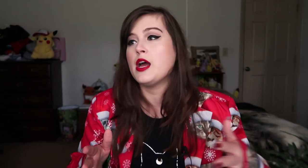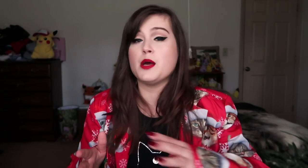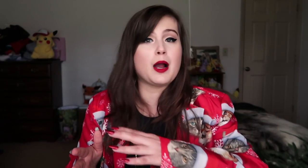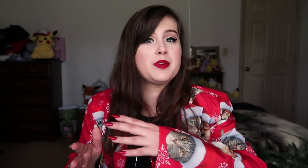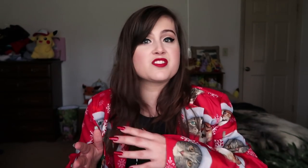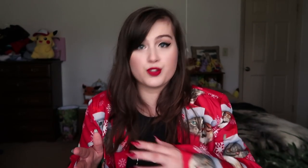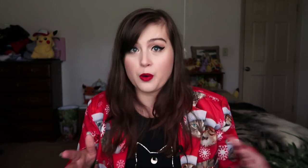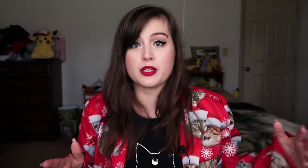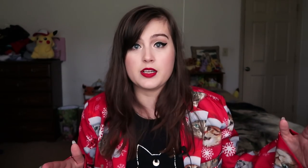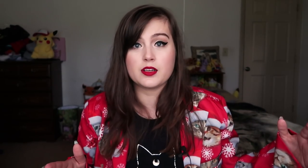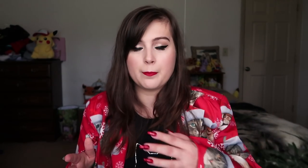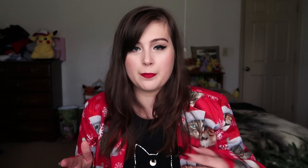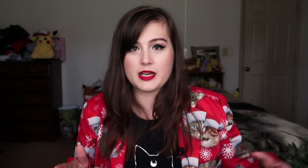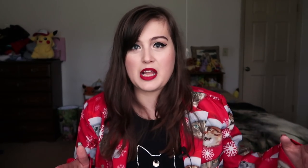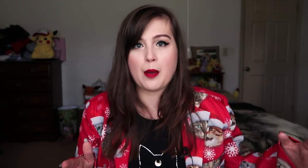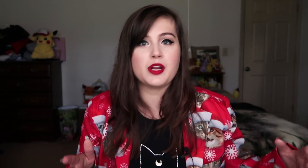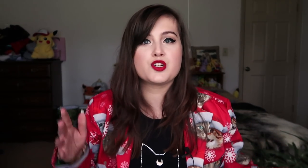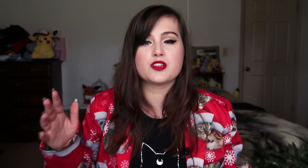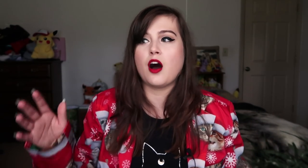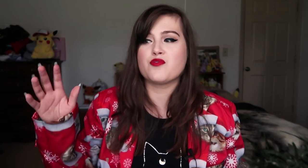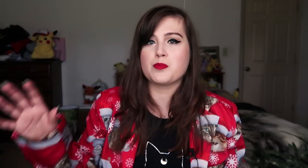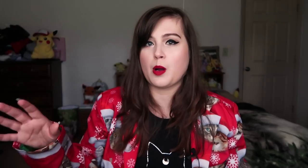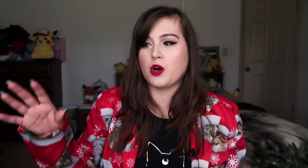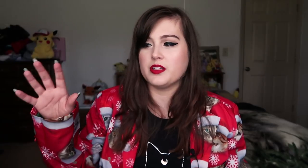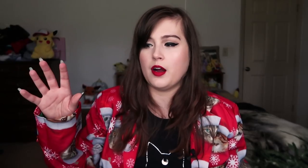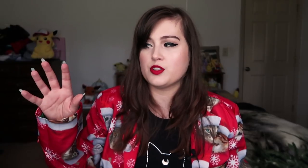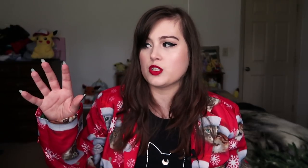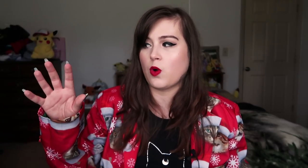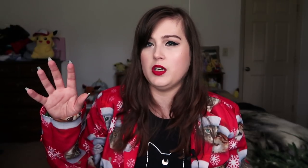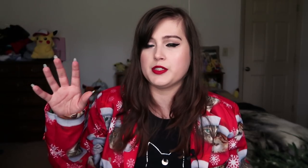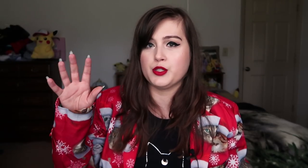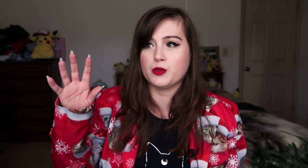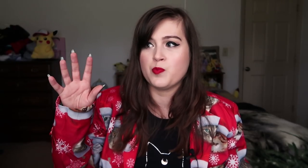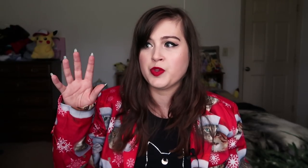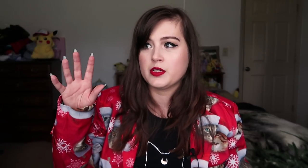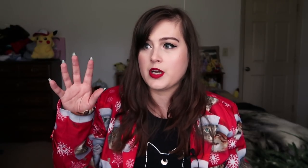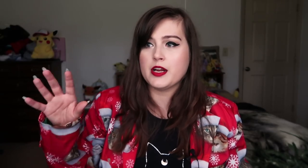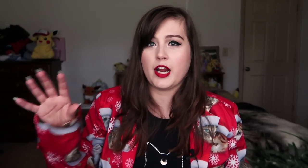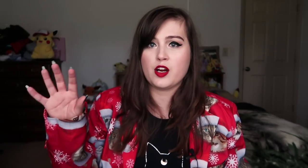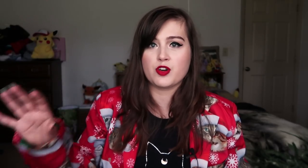It might be slowly but it's happening. She's going from someone that just wanted to take care of herself,